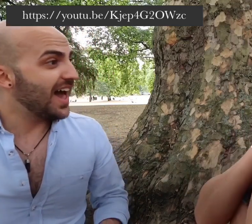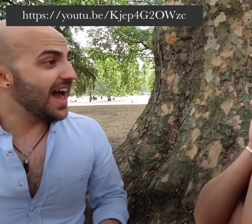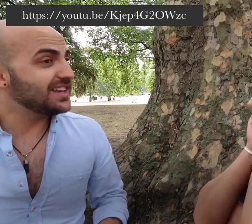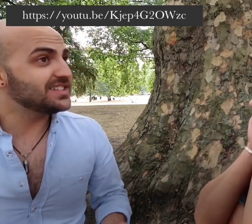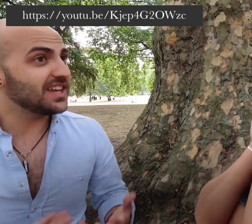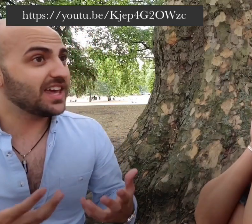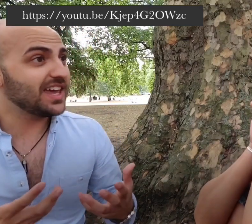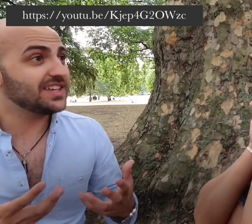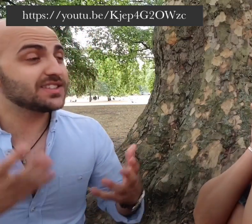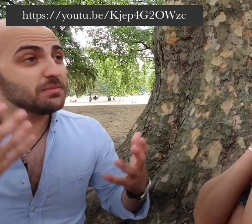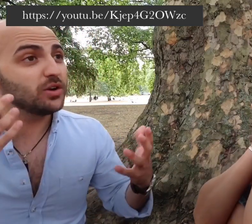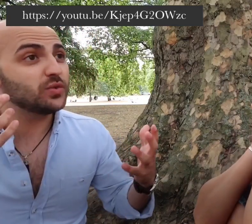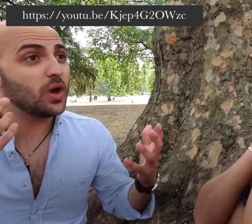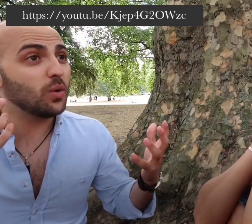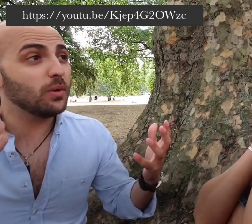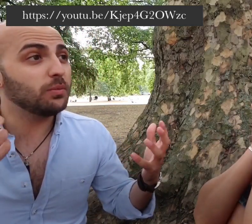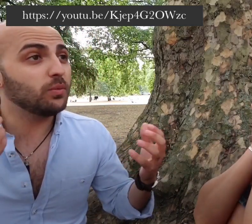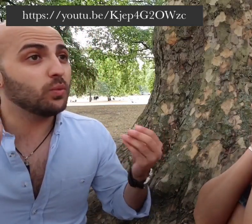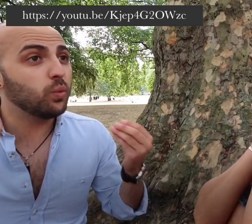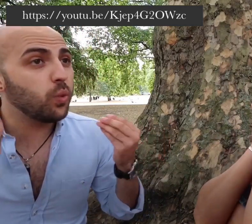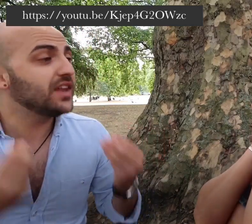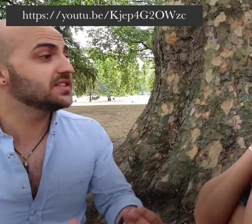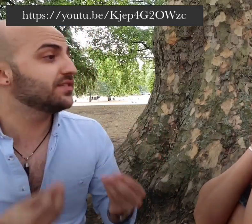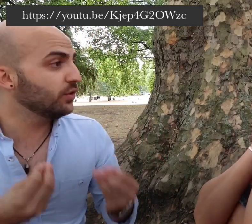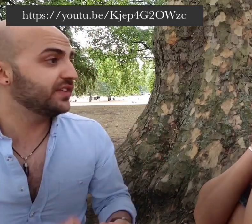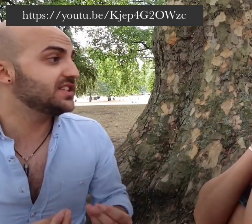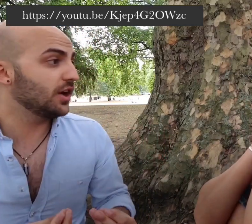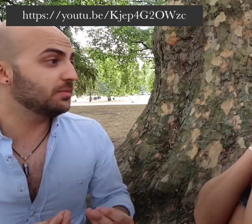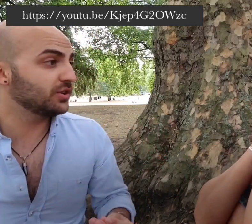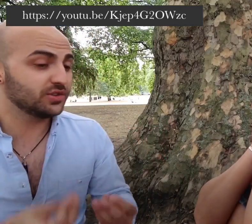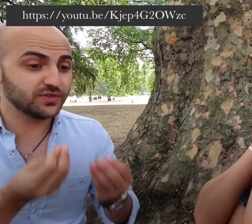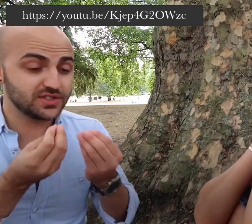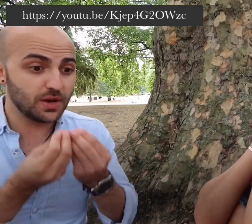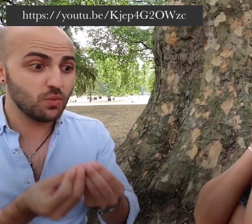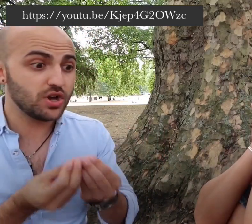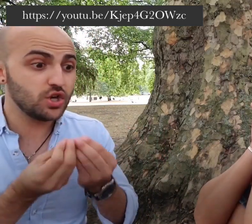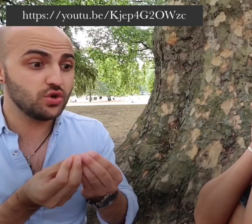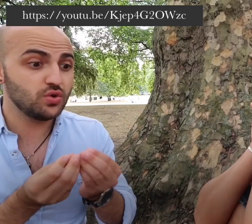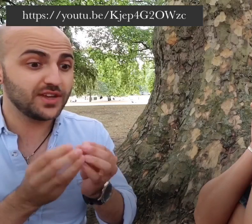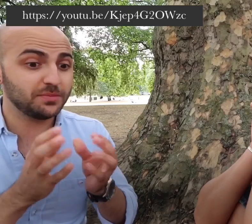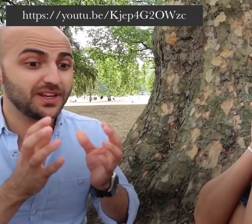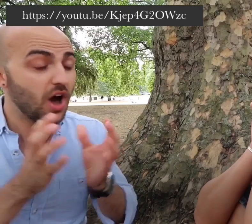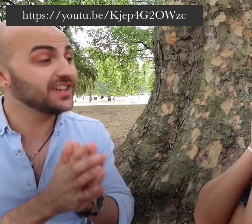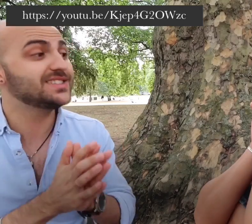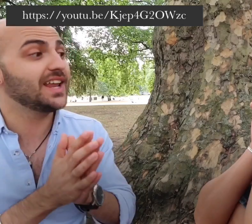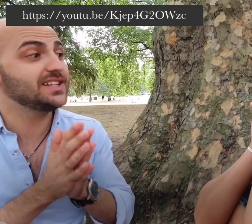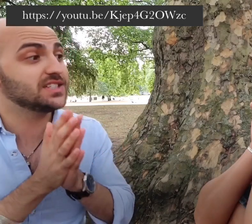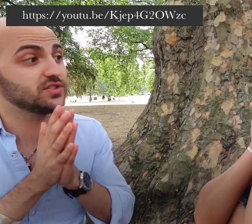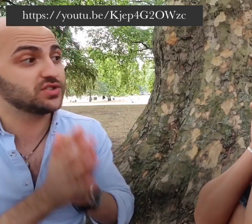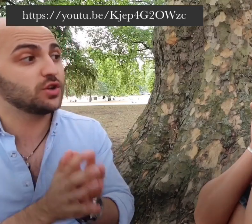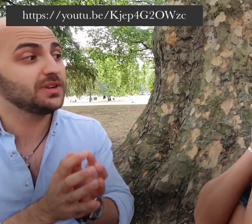and it is the most wonderful video because for someone who has been isolated for so